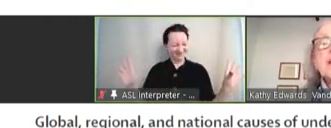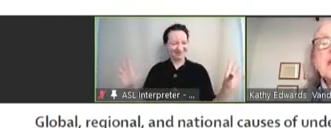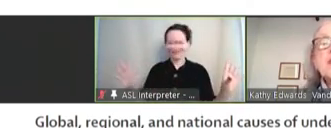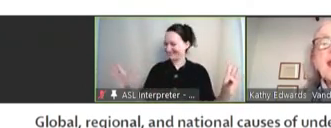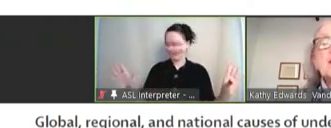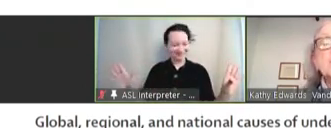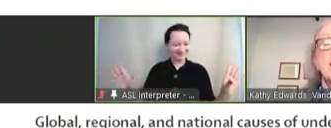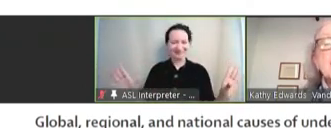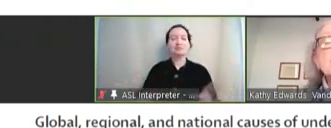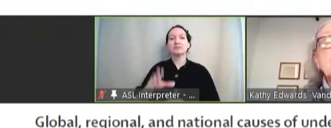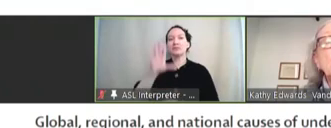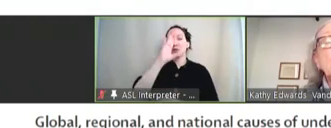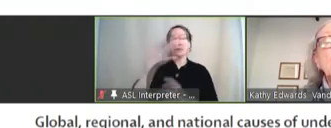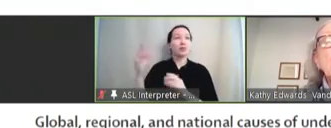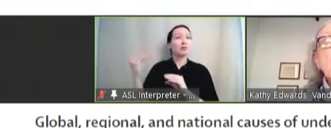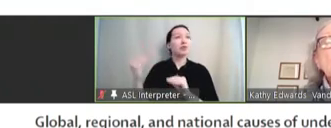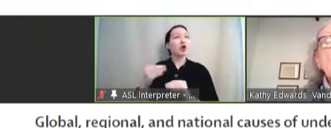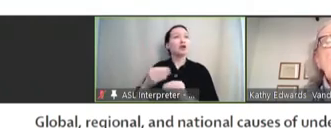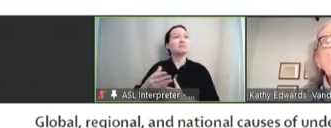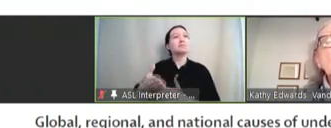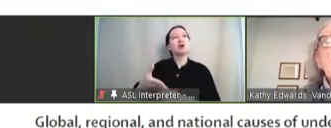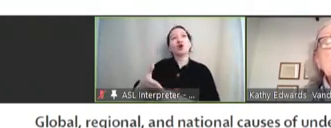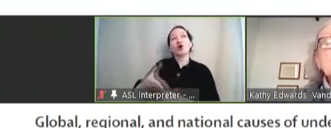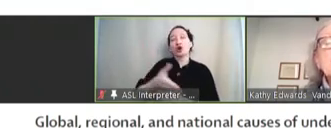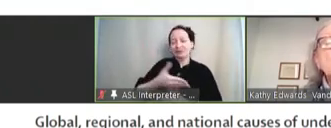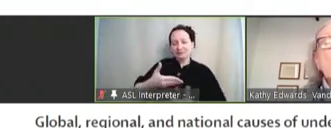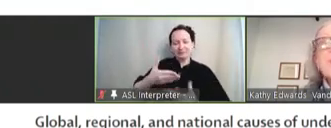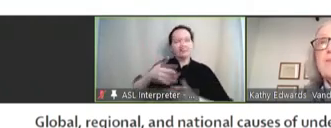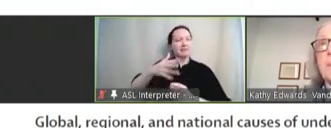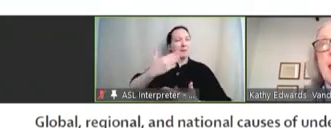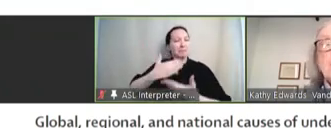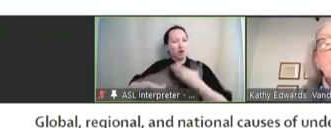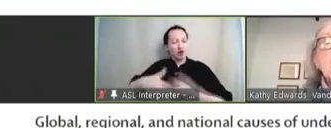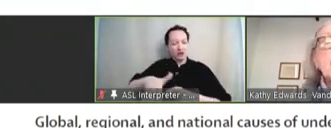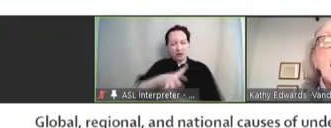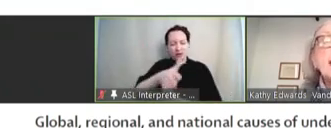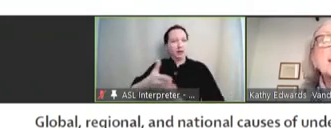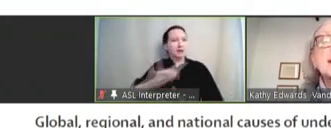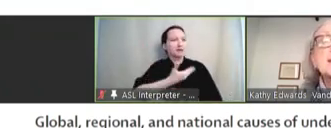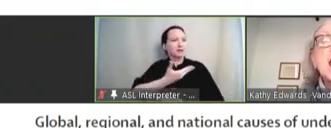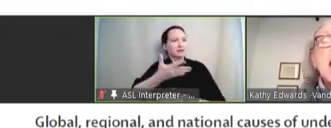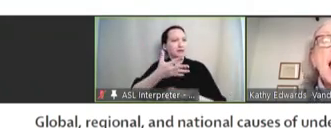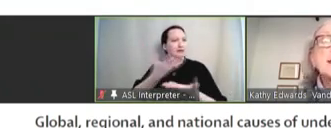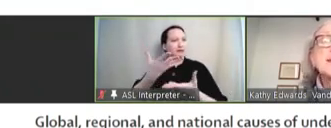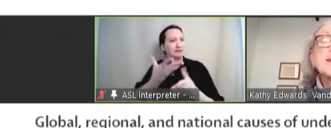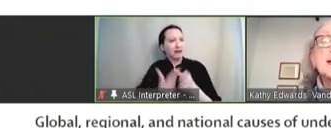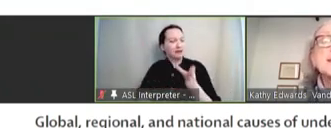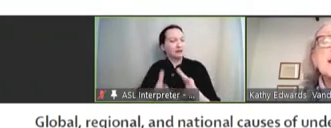neonatal deaths that occur were outlined in this wonderful paper in Lancet discussing